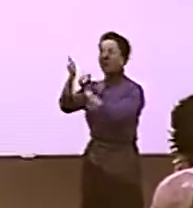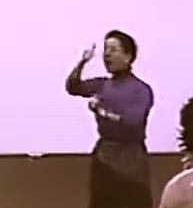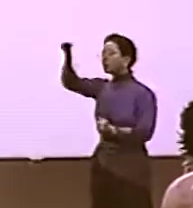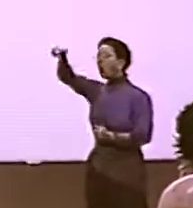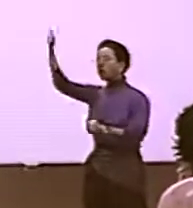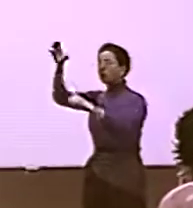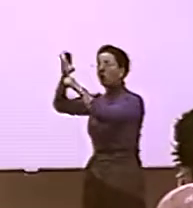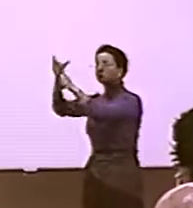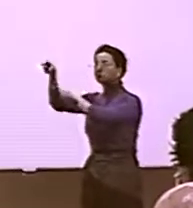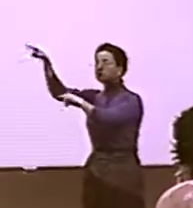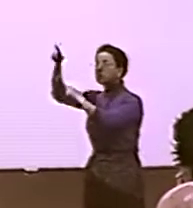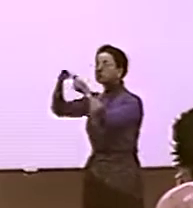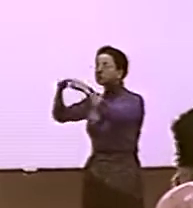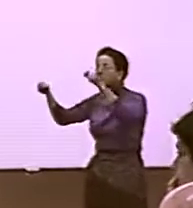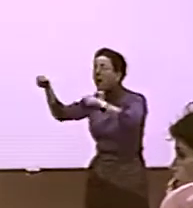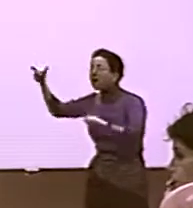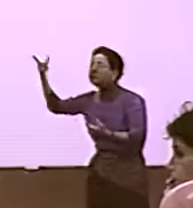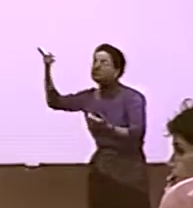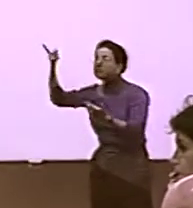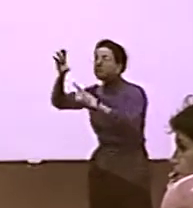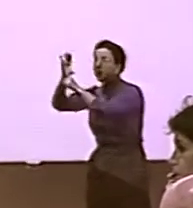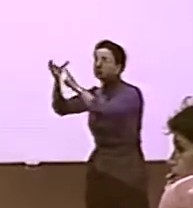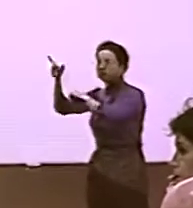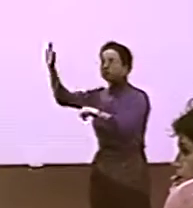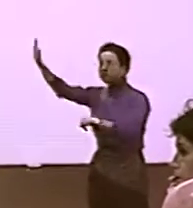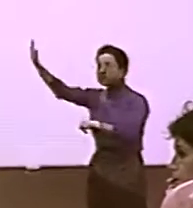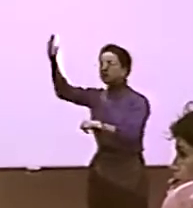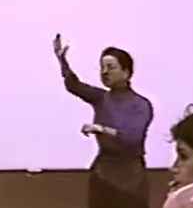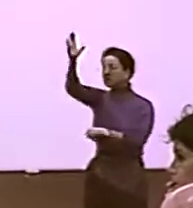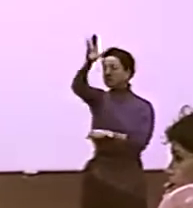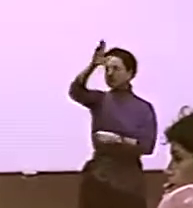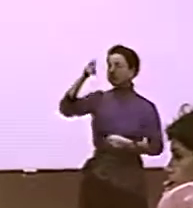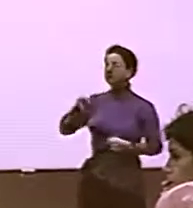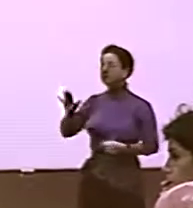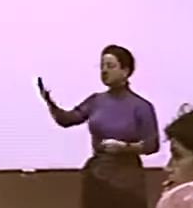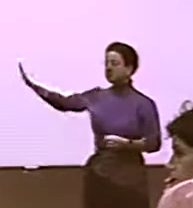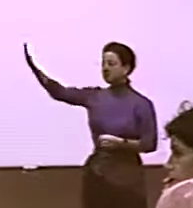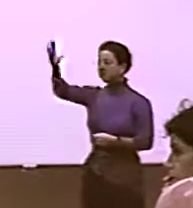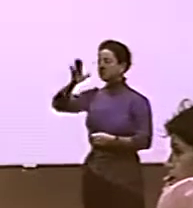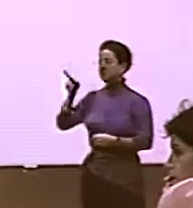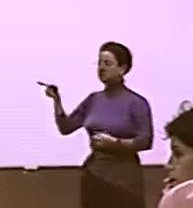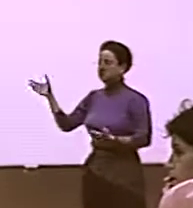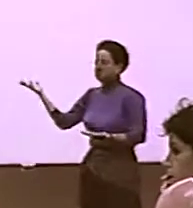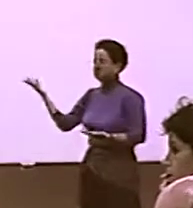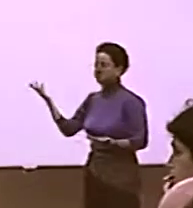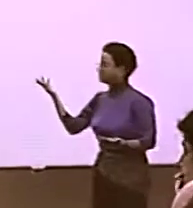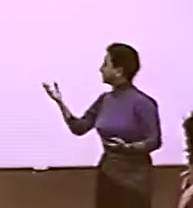THEIR HABITS, THEIR CULTURE THAT